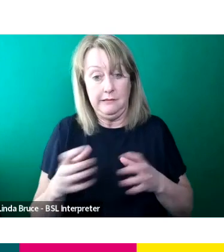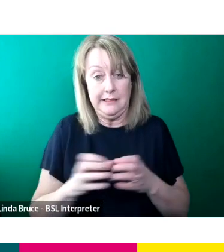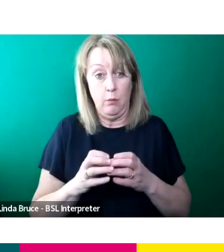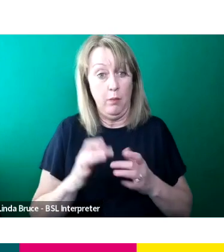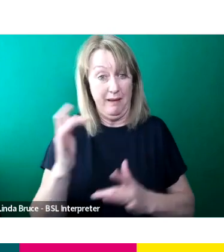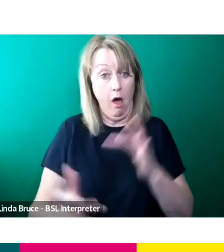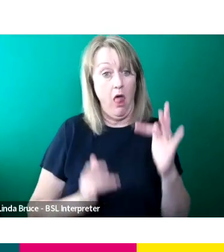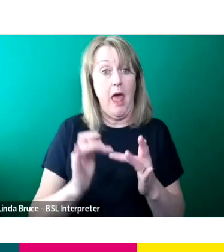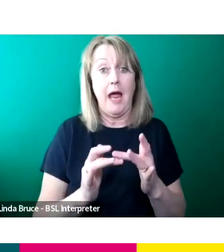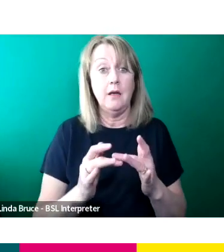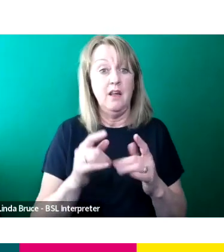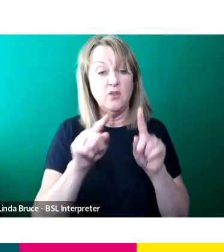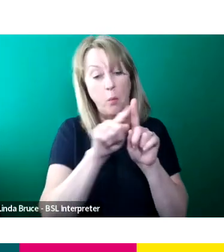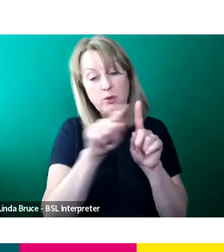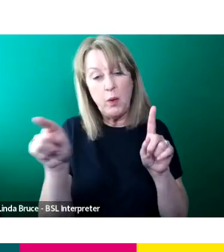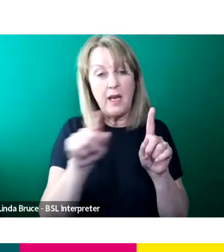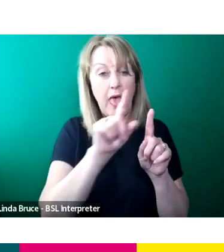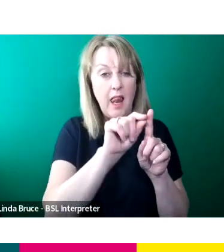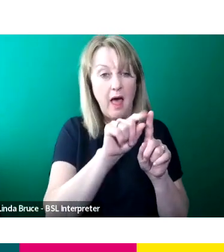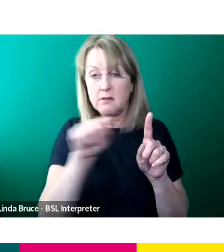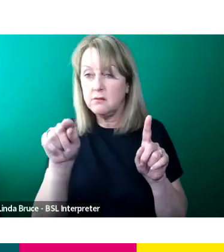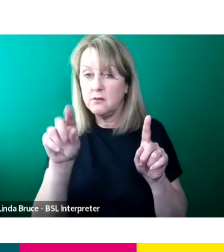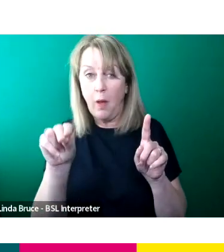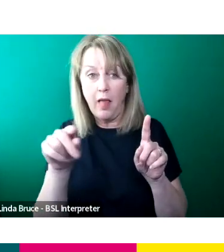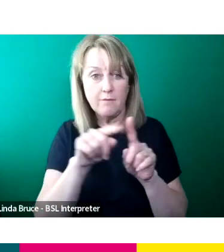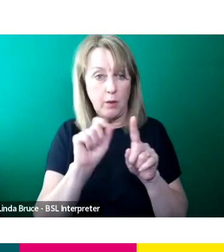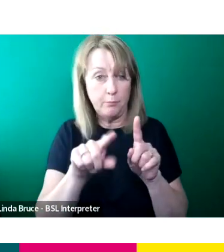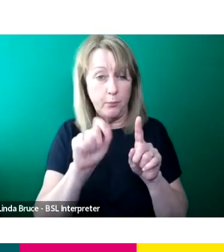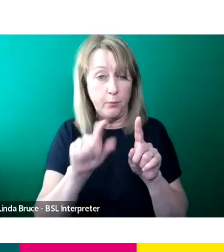between 11 or 12 or whatever the time slot is and we'll answer them live for you.